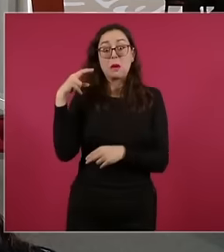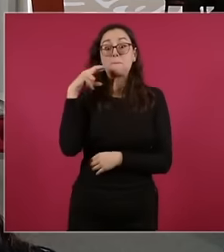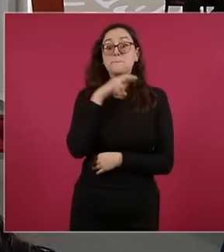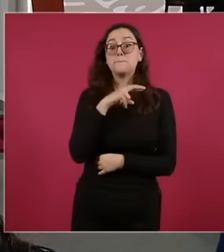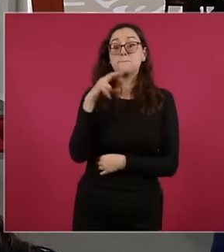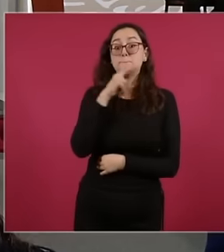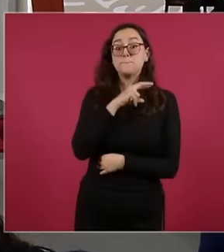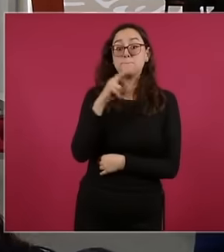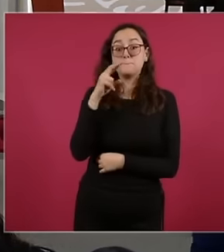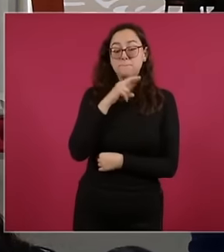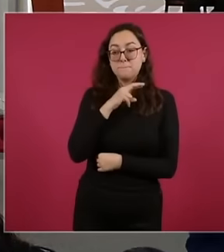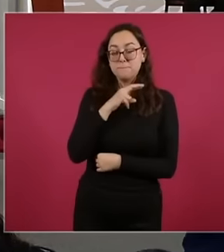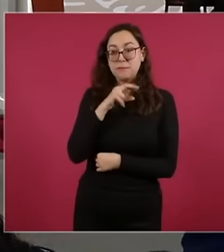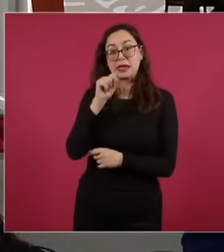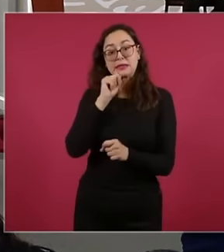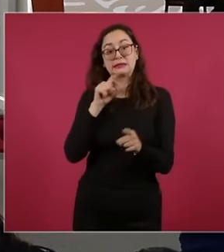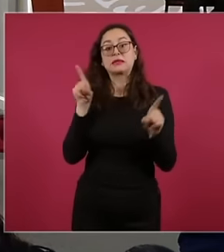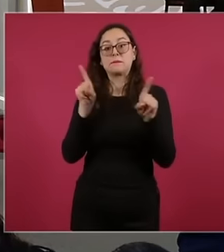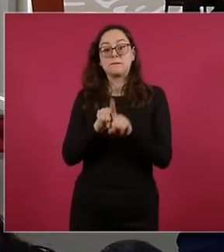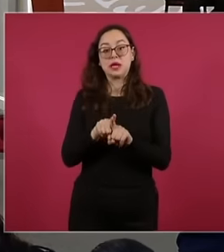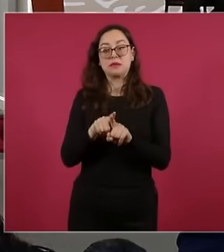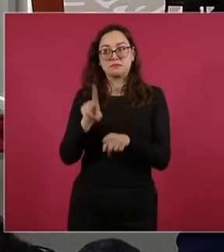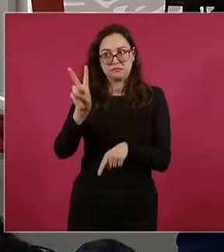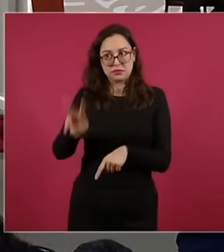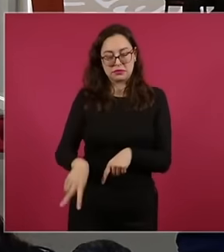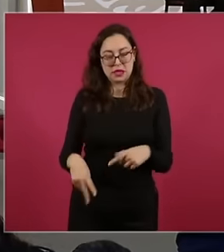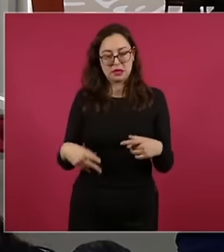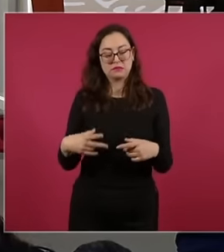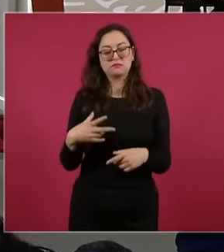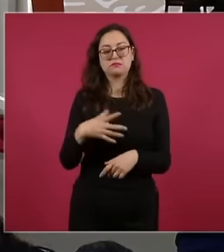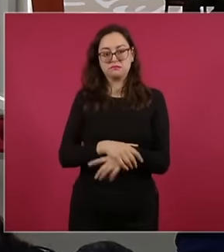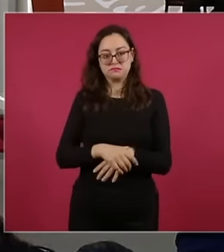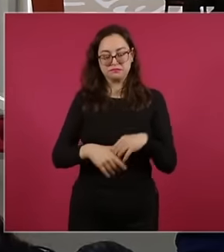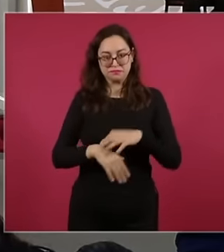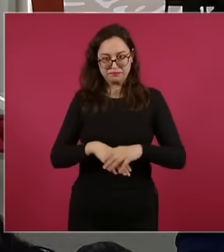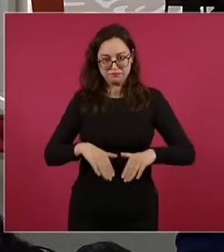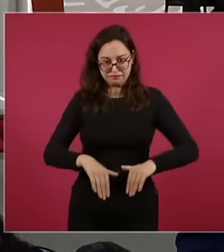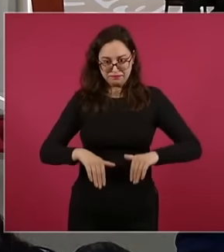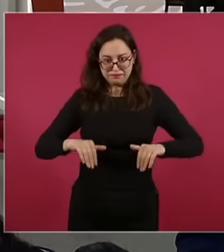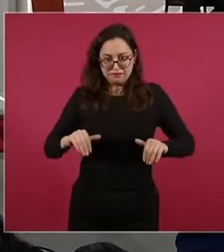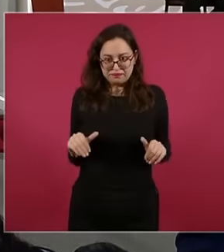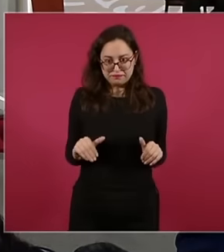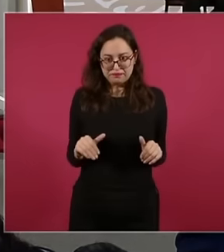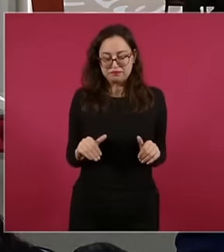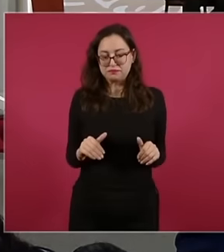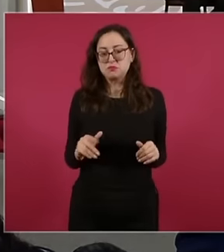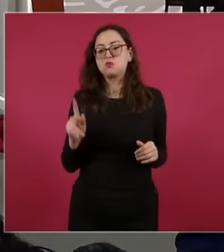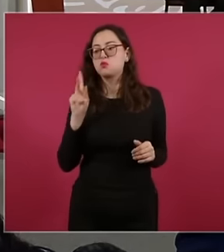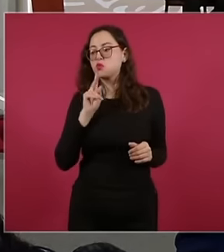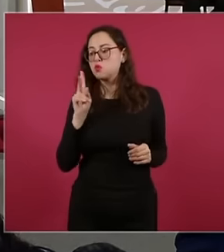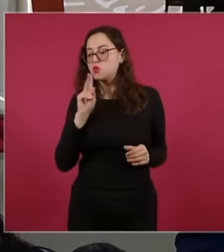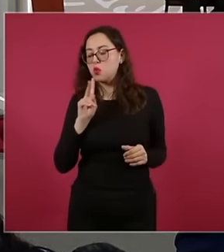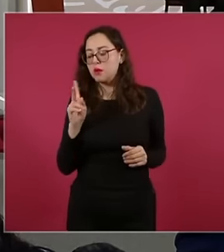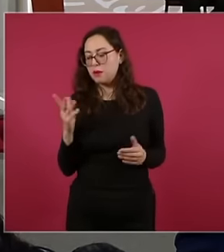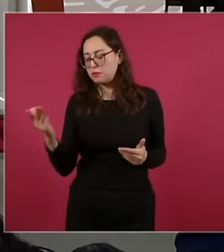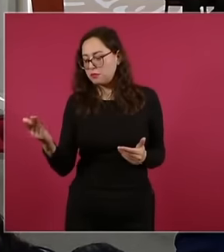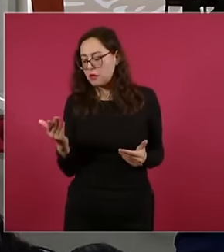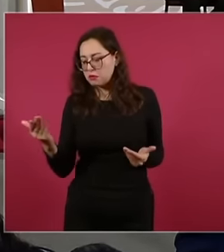impartiality, that all the evidence is collected and that it is